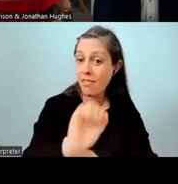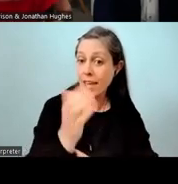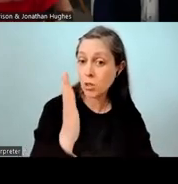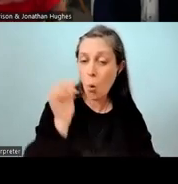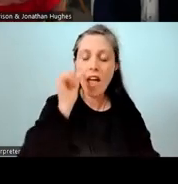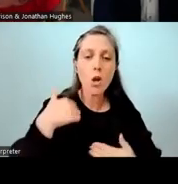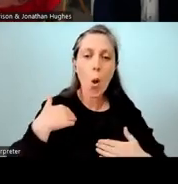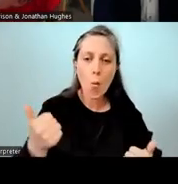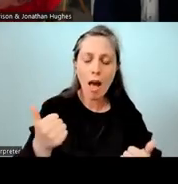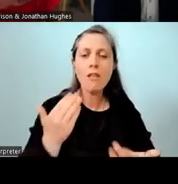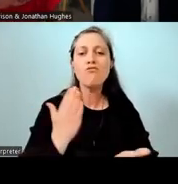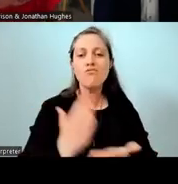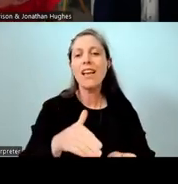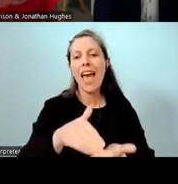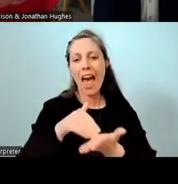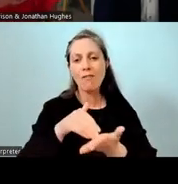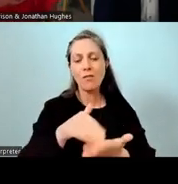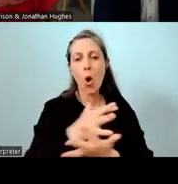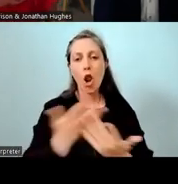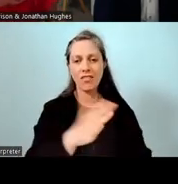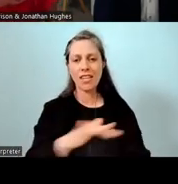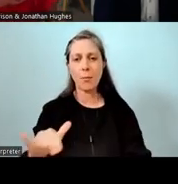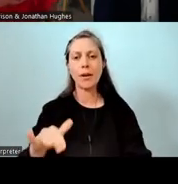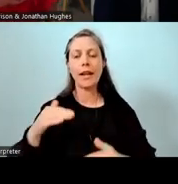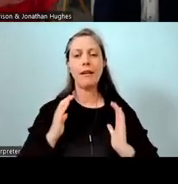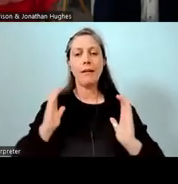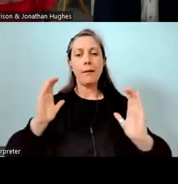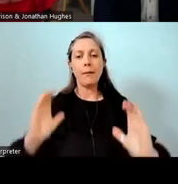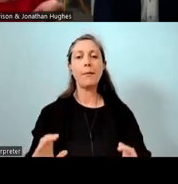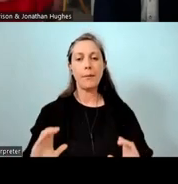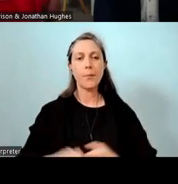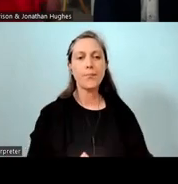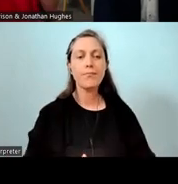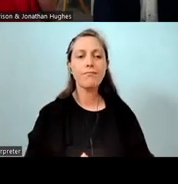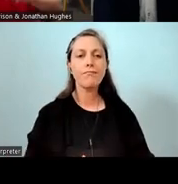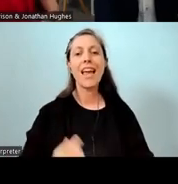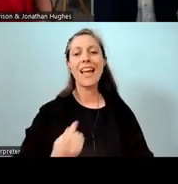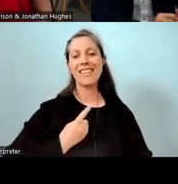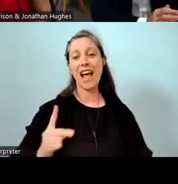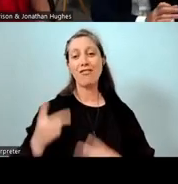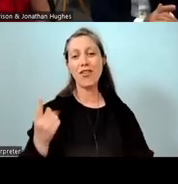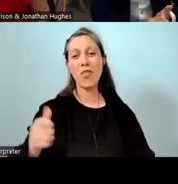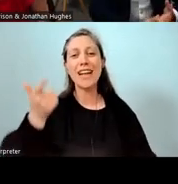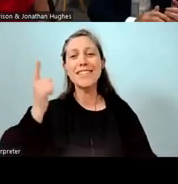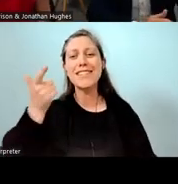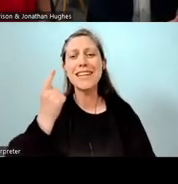has been really helpful for a lot of the tamariki. Now self review, that is teacher speak. You can do that.